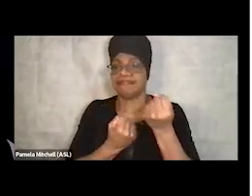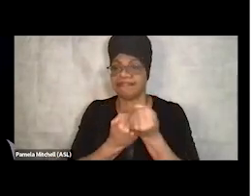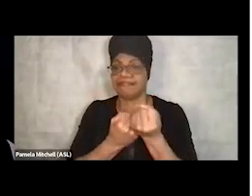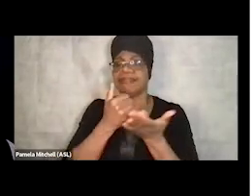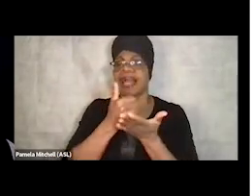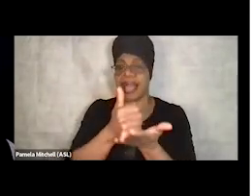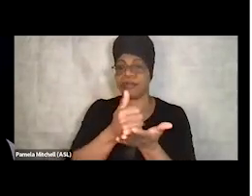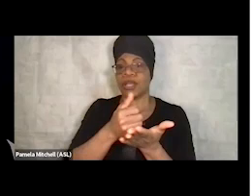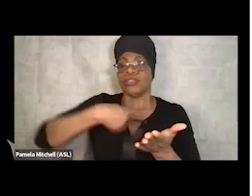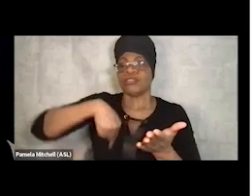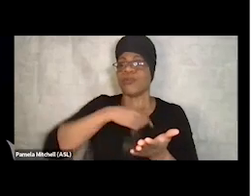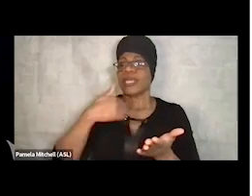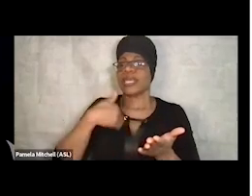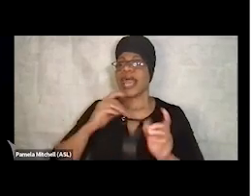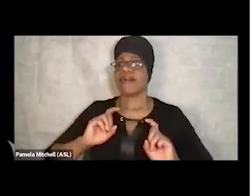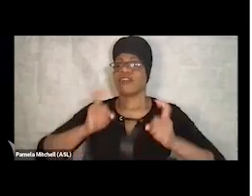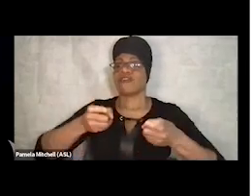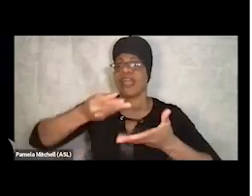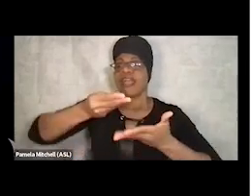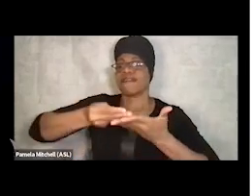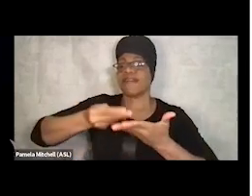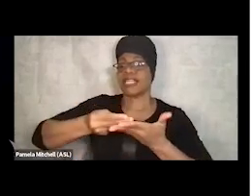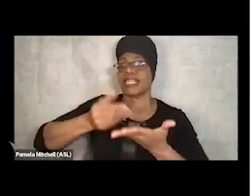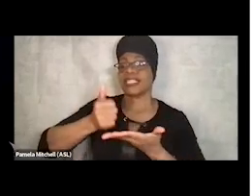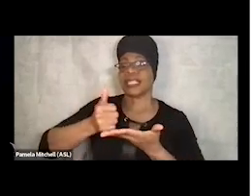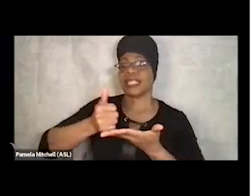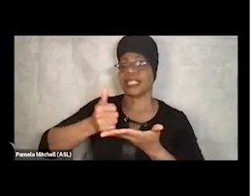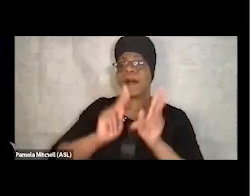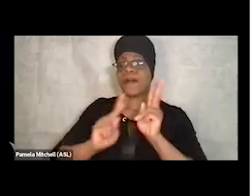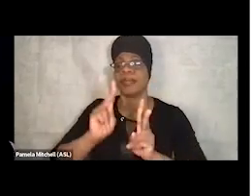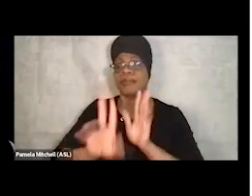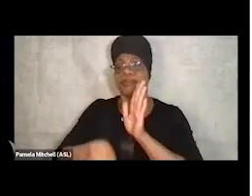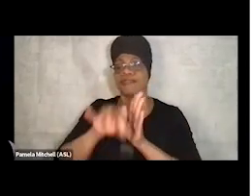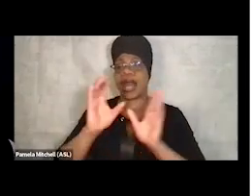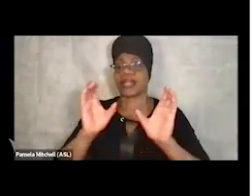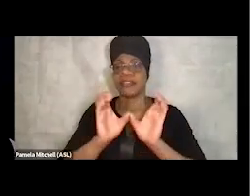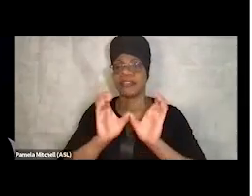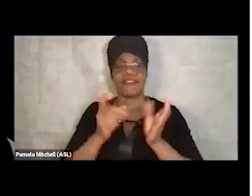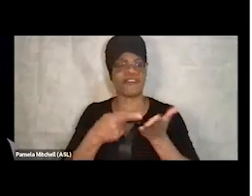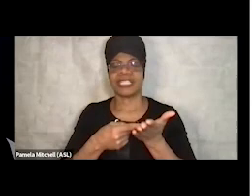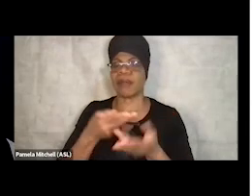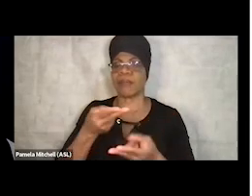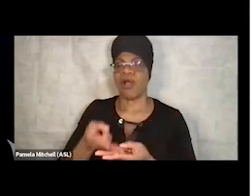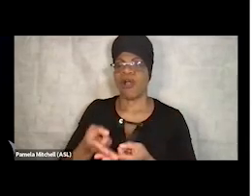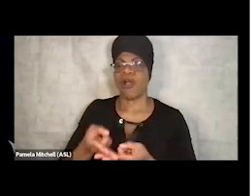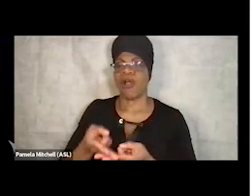to help people maybe find a certification to drive a forklift or safe food handling,